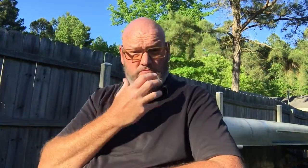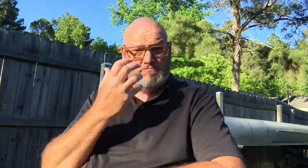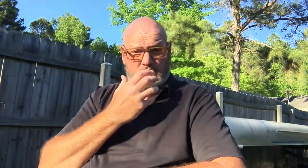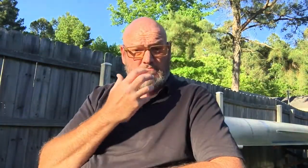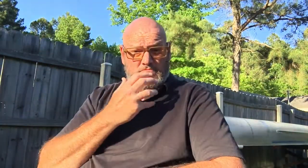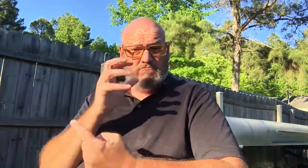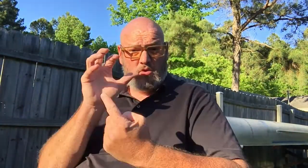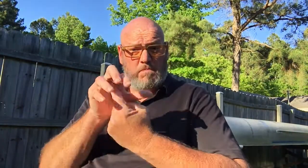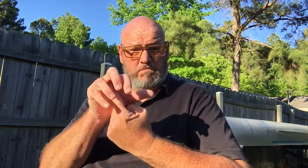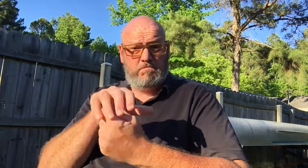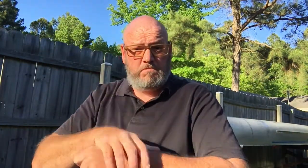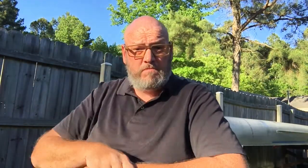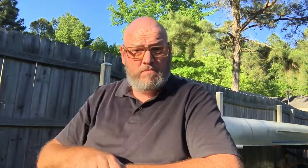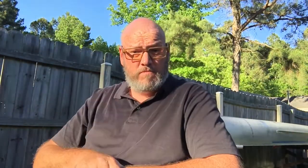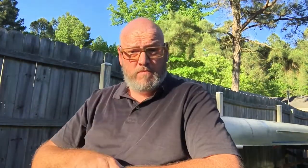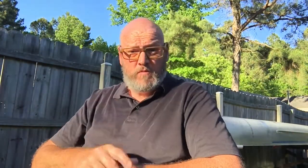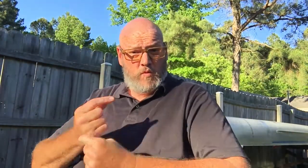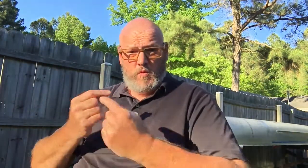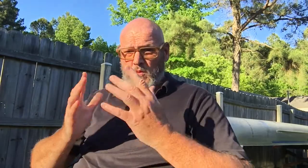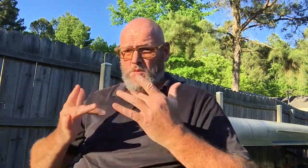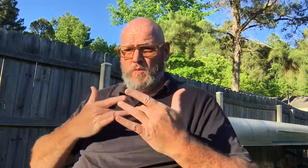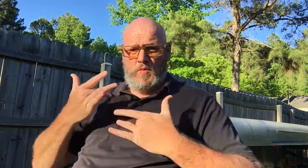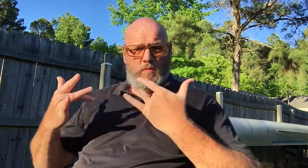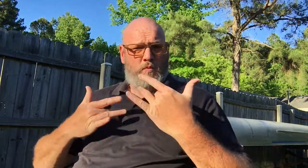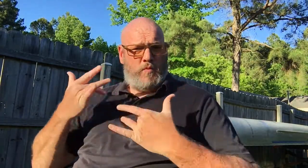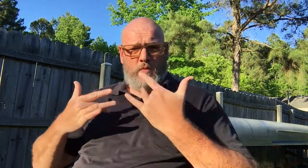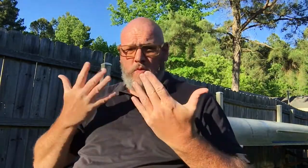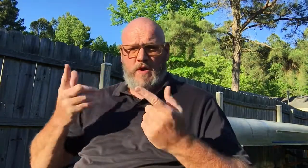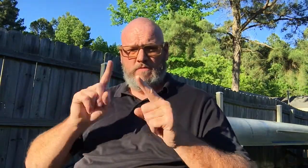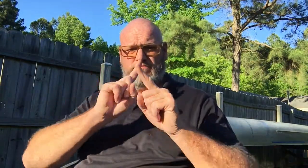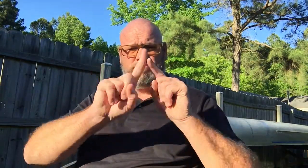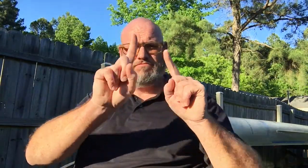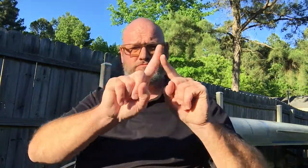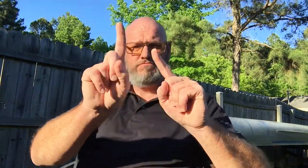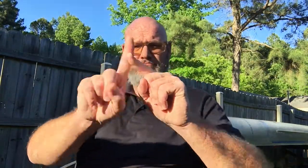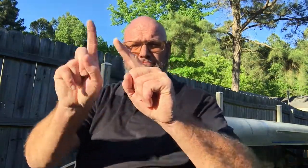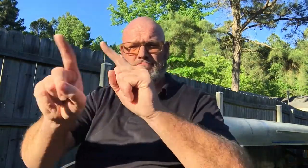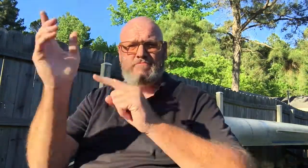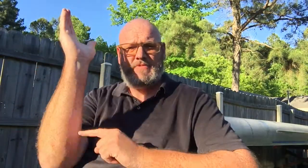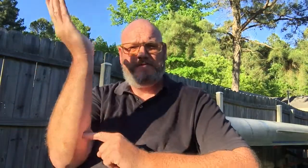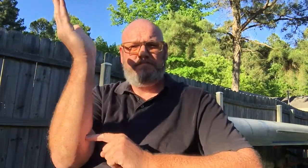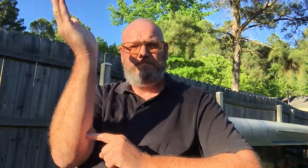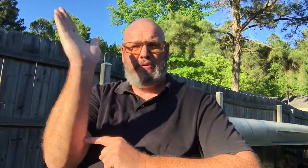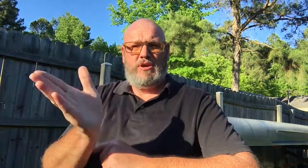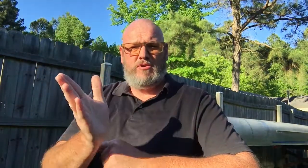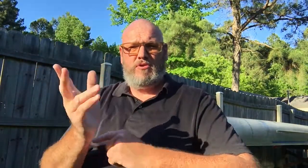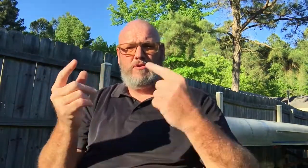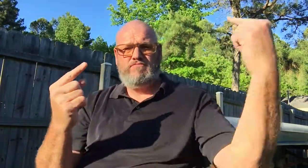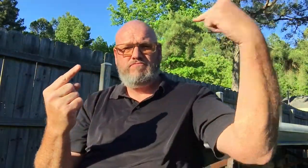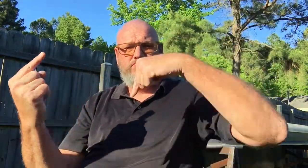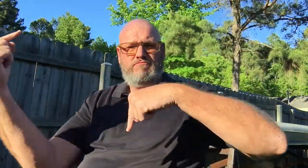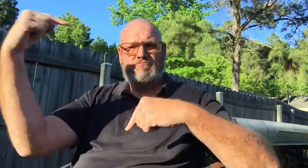It's going to fantastic, and I'm excited to watch the various speakers